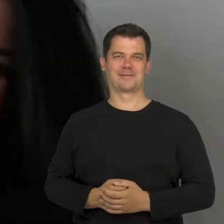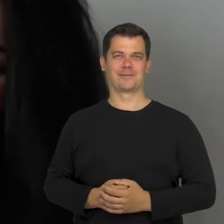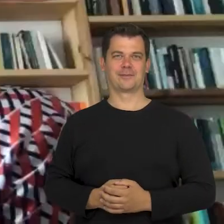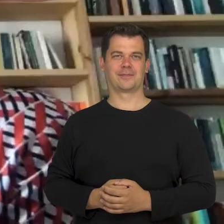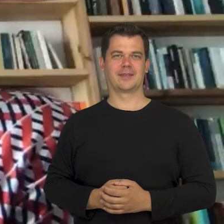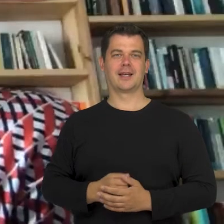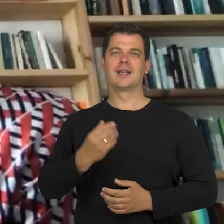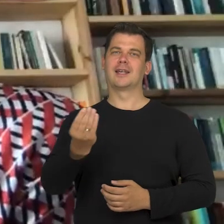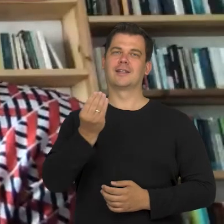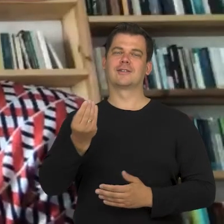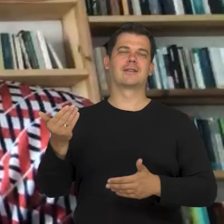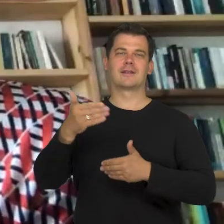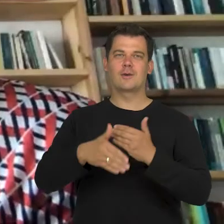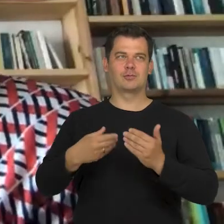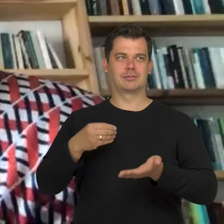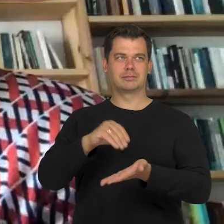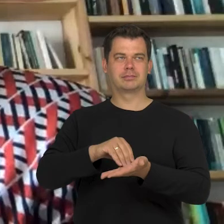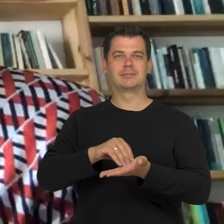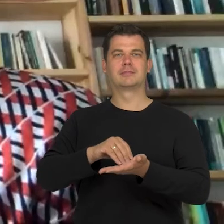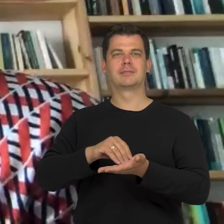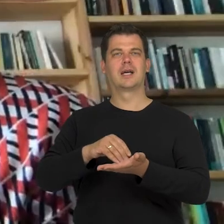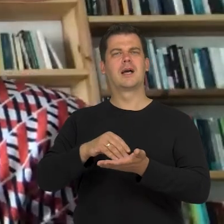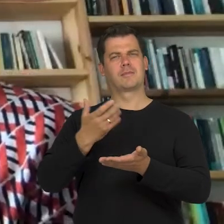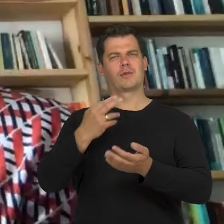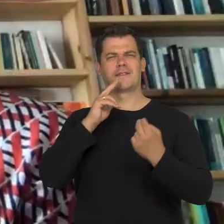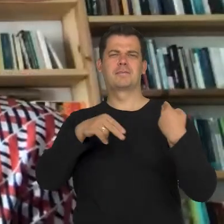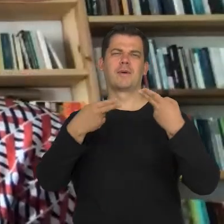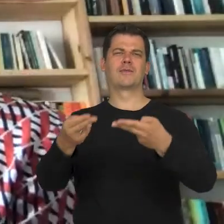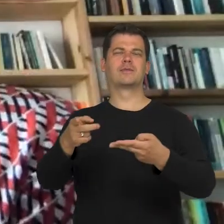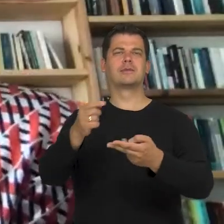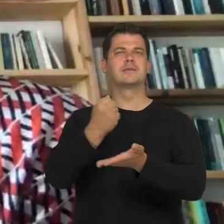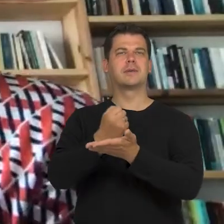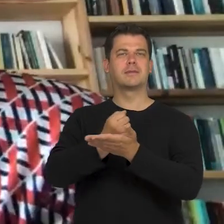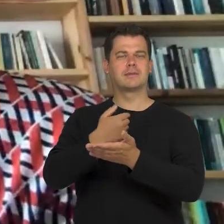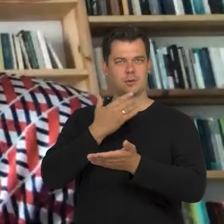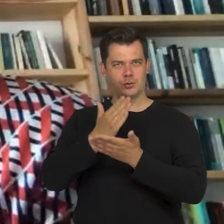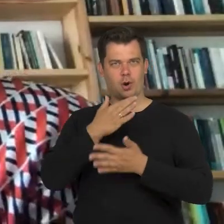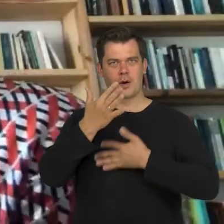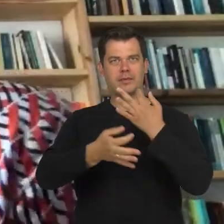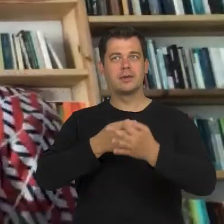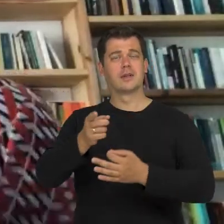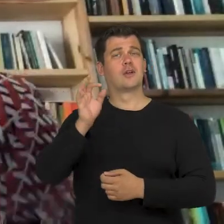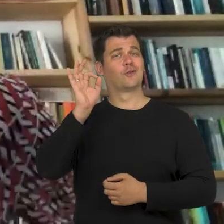I would like to end by returning to what I had mentioned, which was the idea that